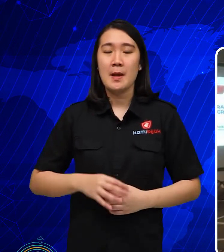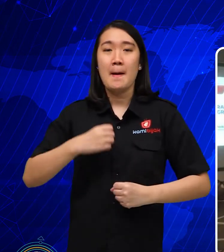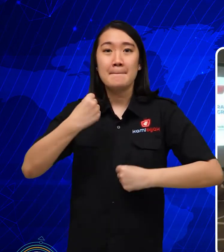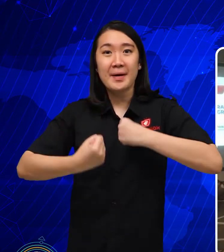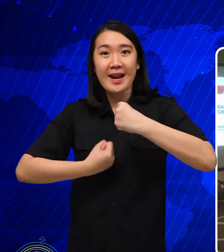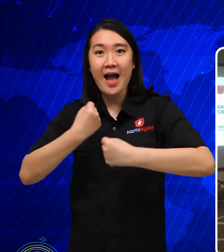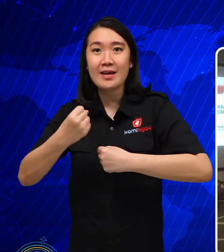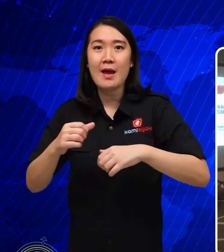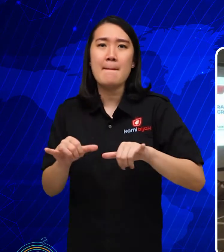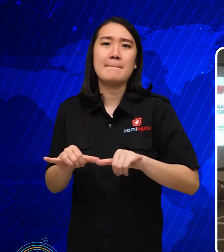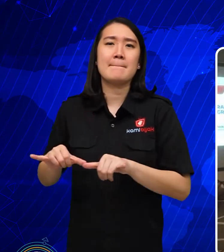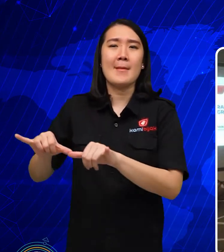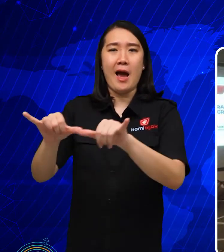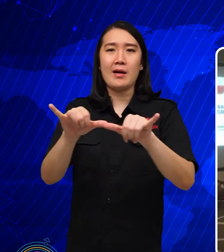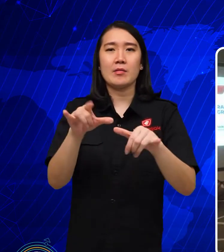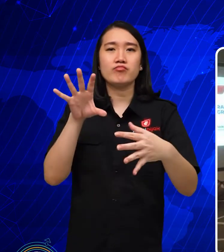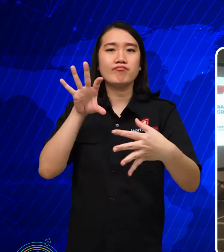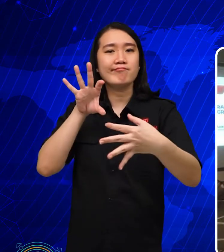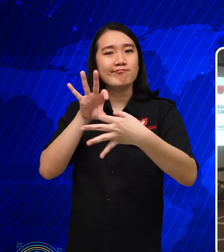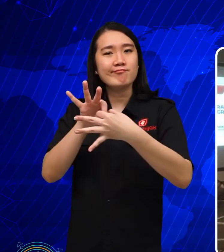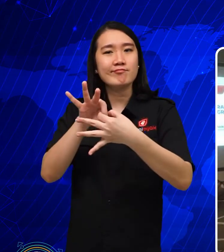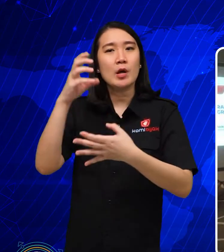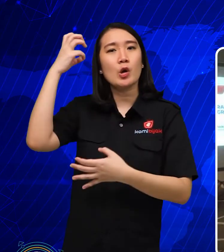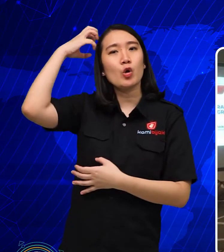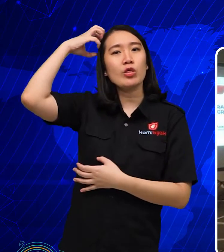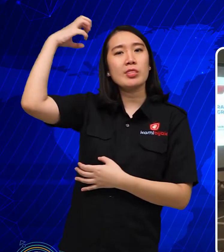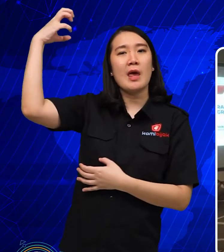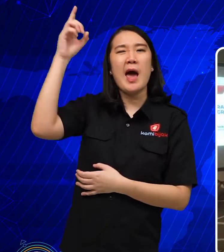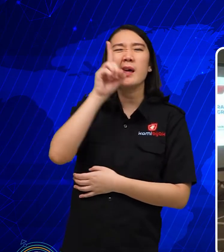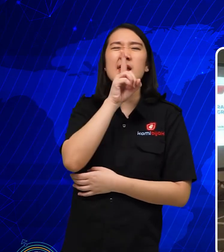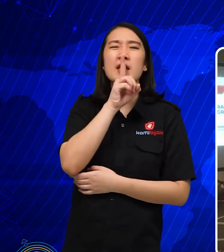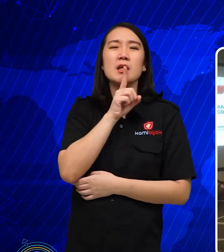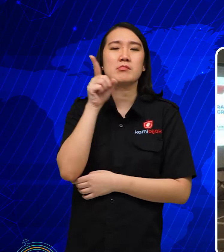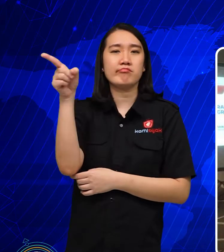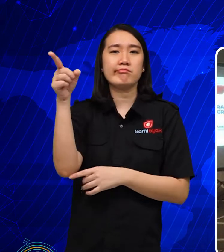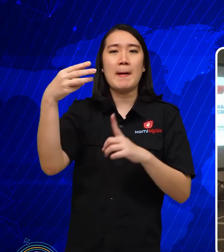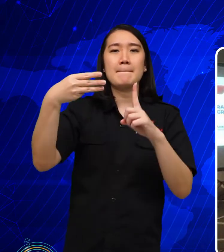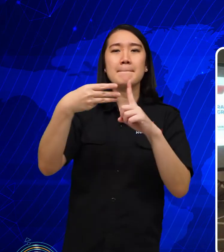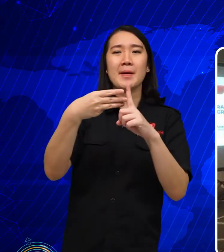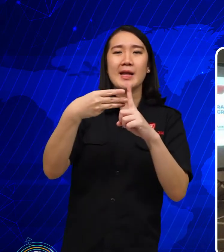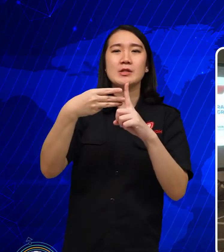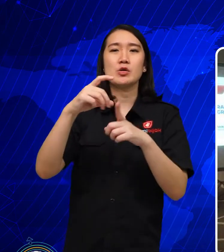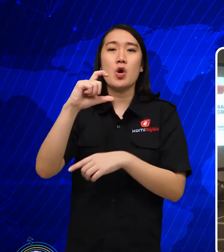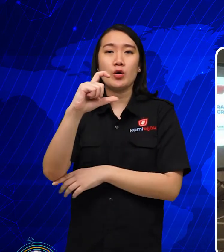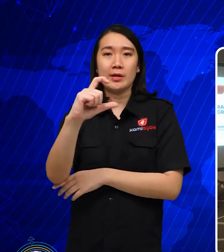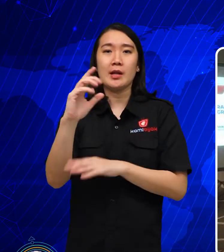Empowered Together with the British Embassy, British Council,